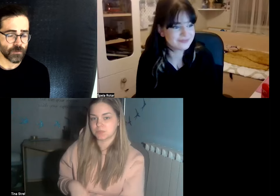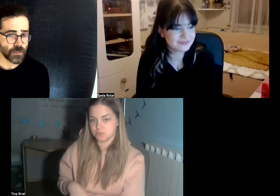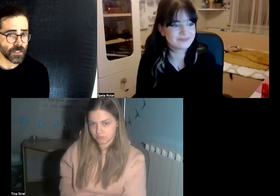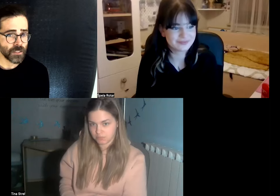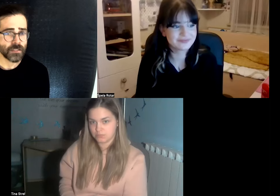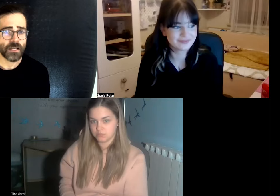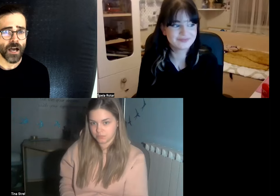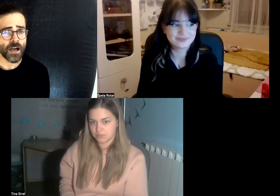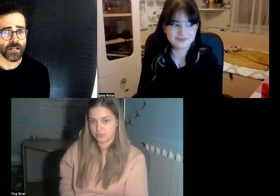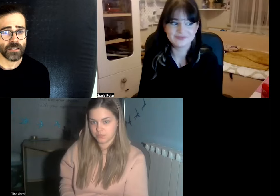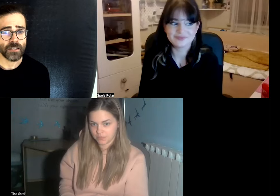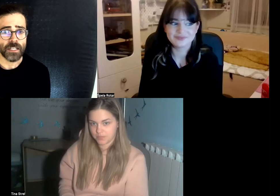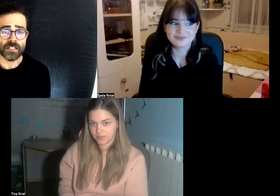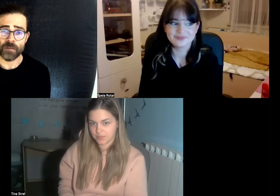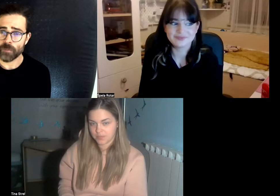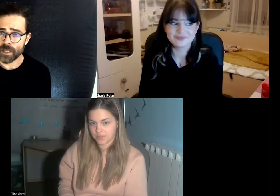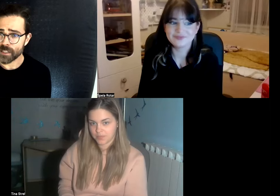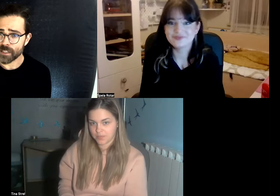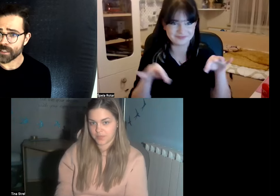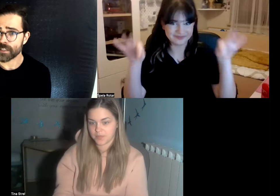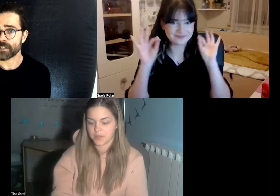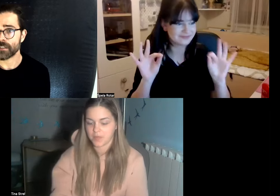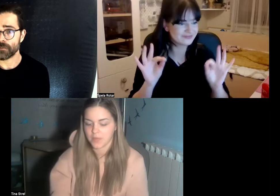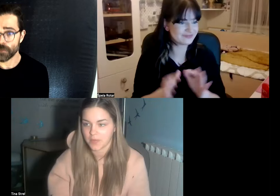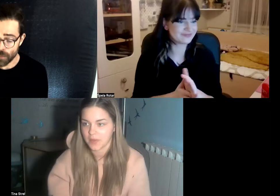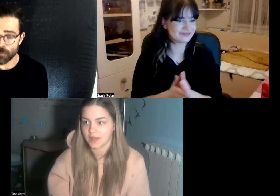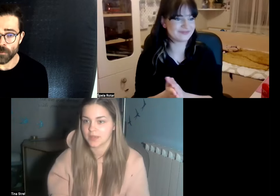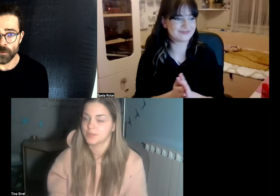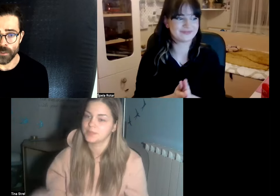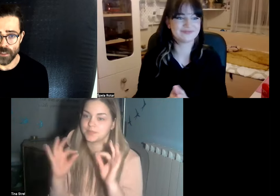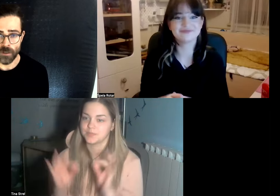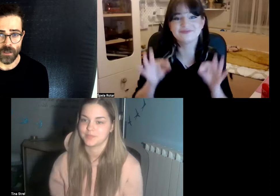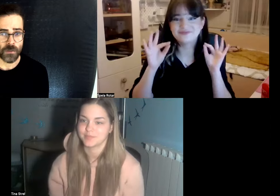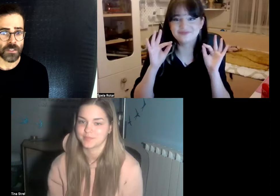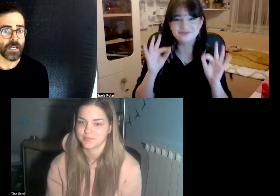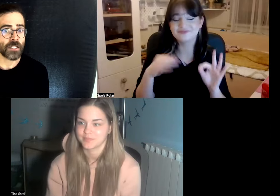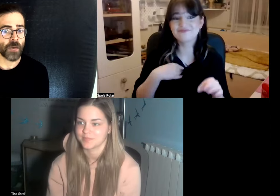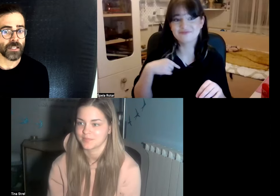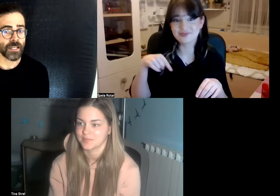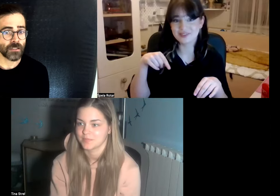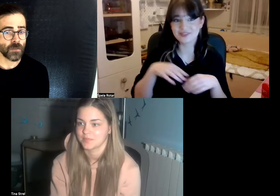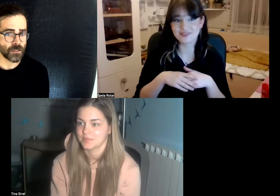some of the places you know for some of the people in some other countries it might get trickier